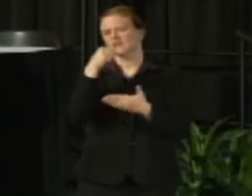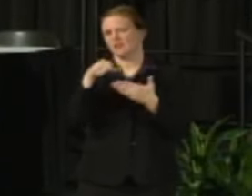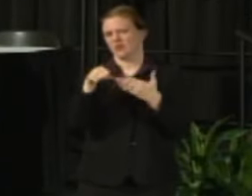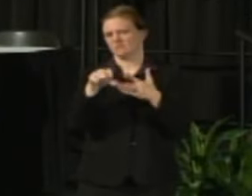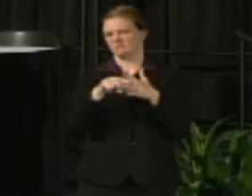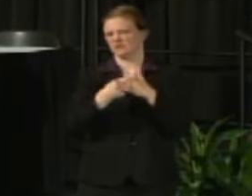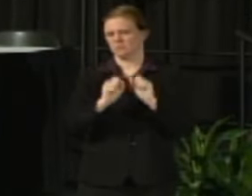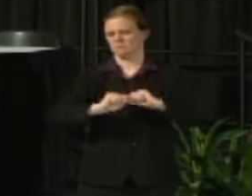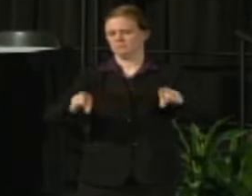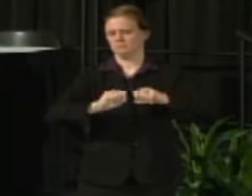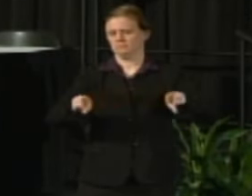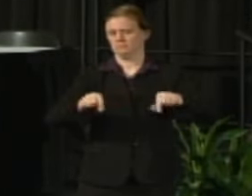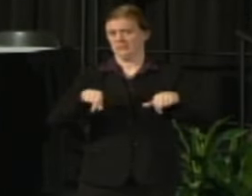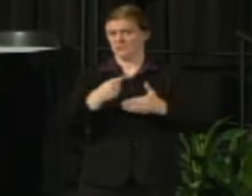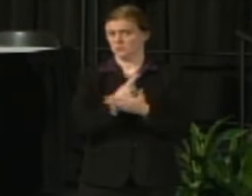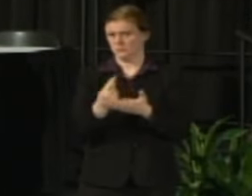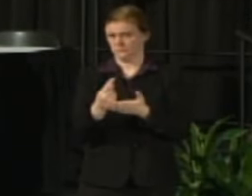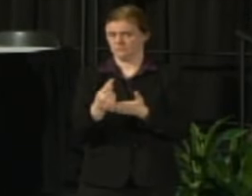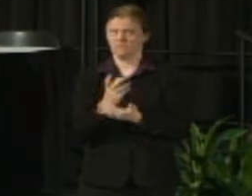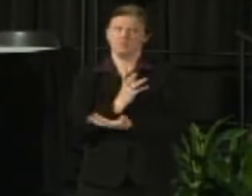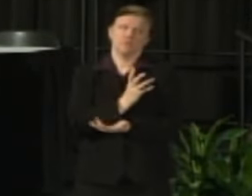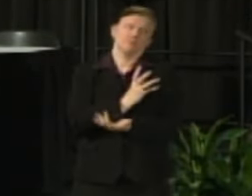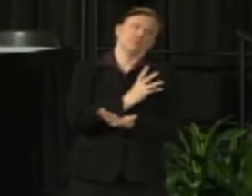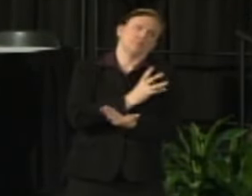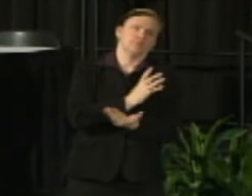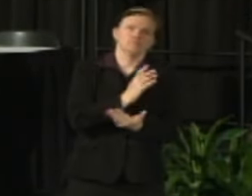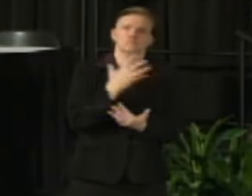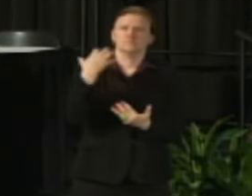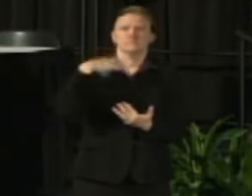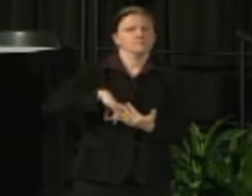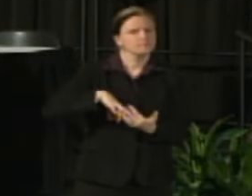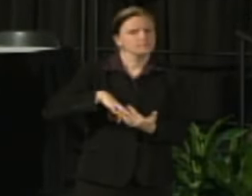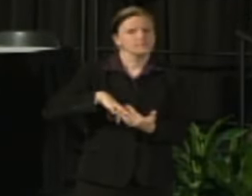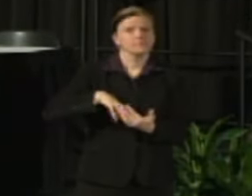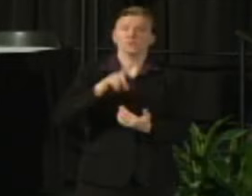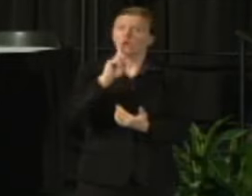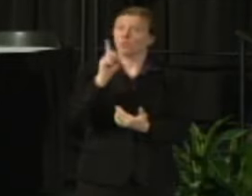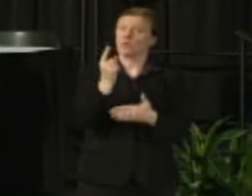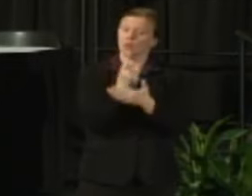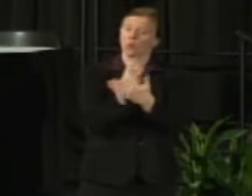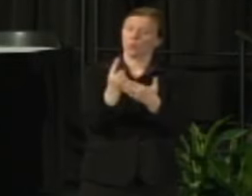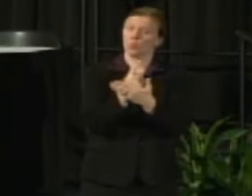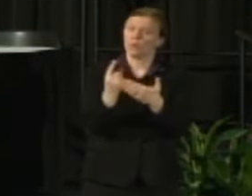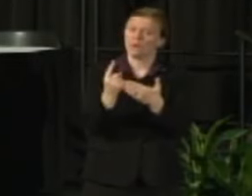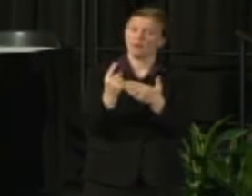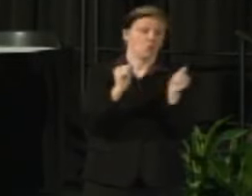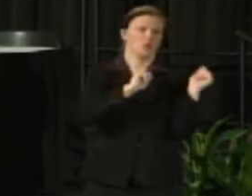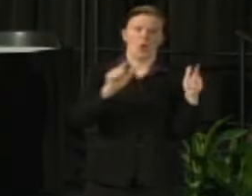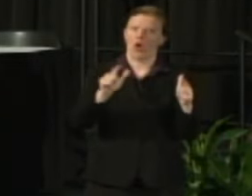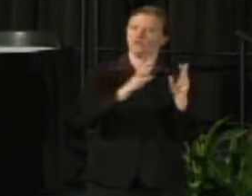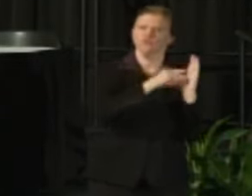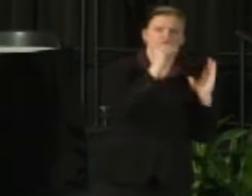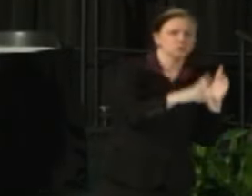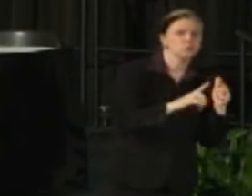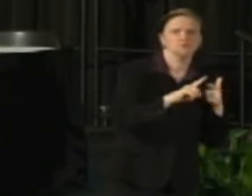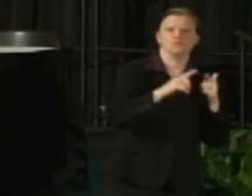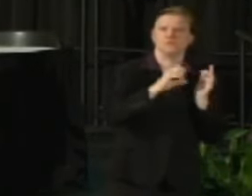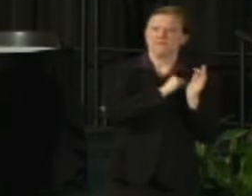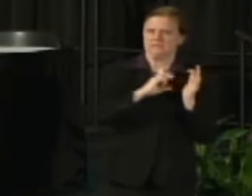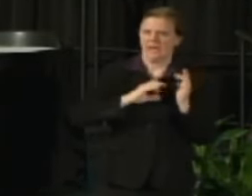It is a terrific way for us to go ahead and on a weekly basis advance to everybody a collection